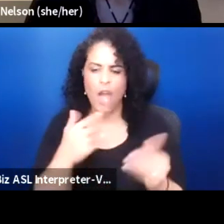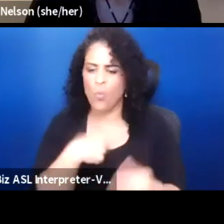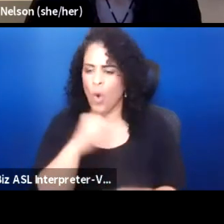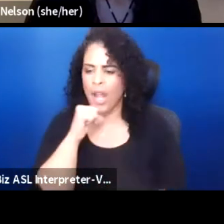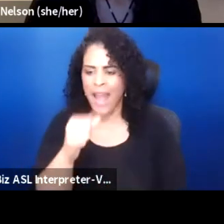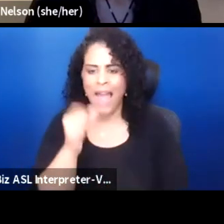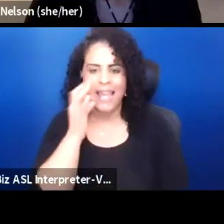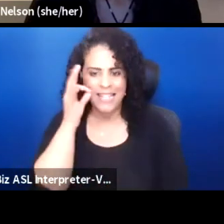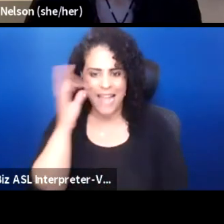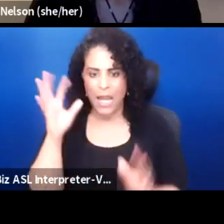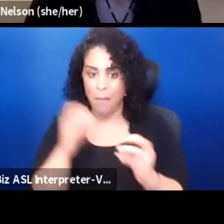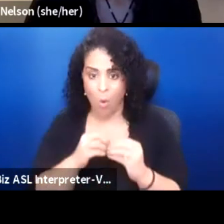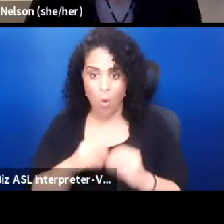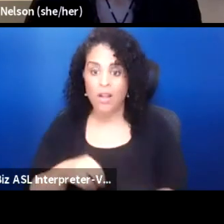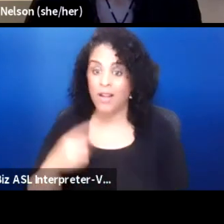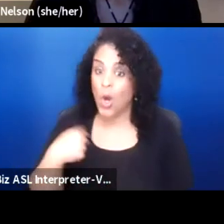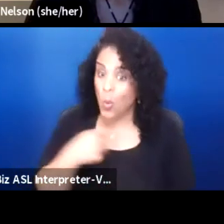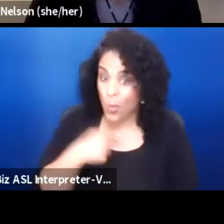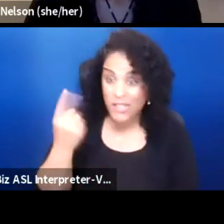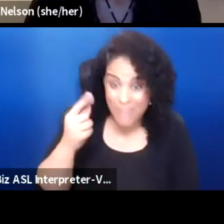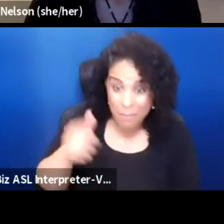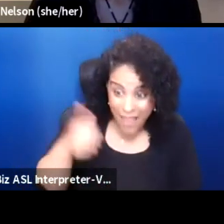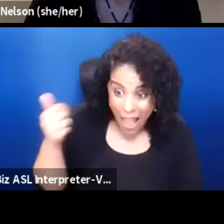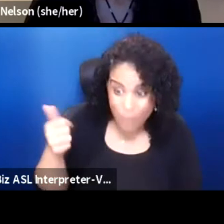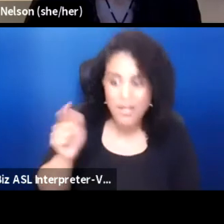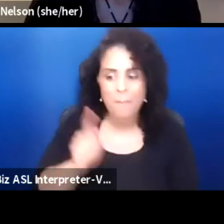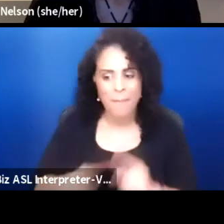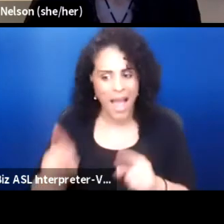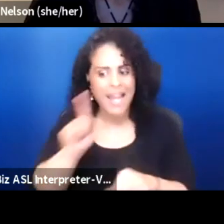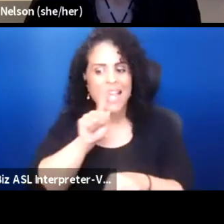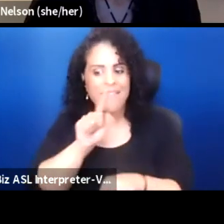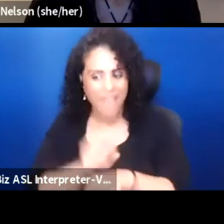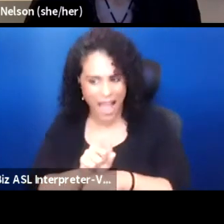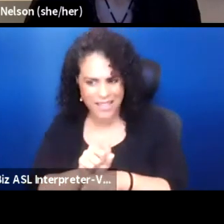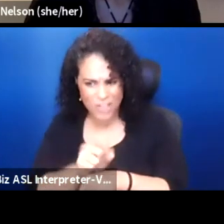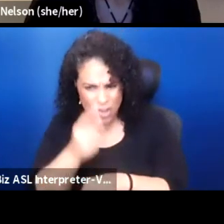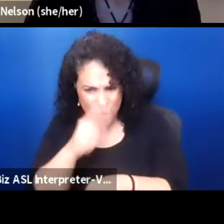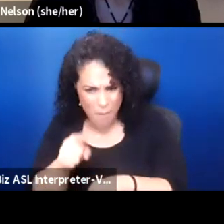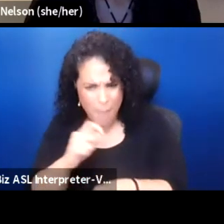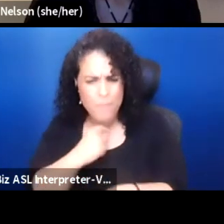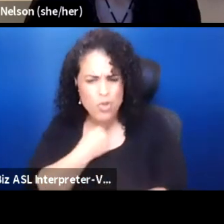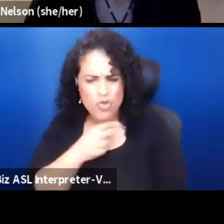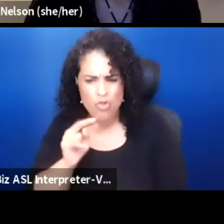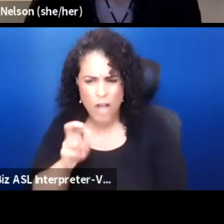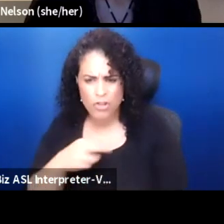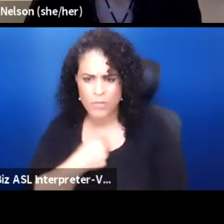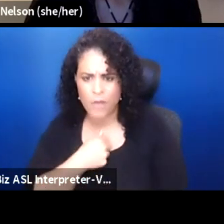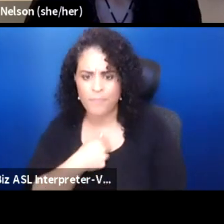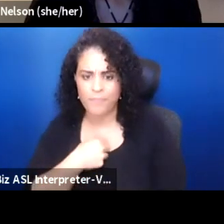Or something else. But in fact, do you mind muting, Roger? I'm sorry. Yeah, yeah.